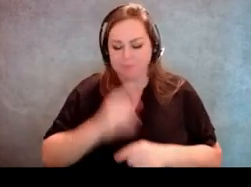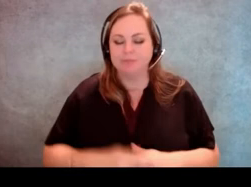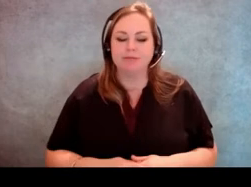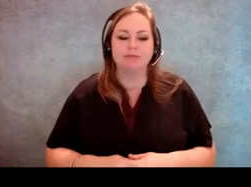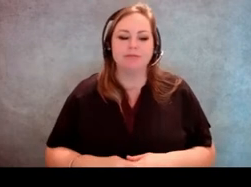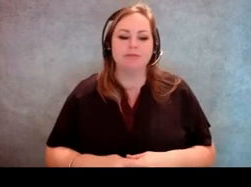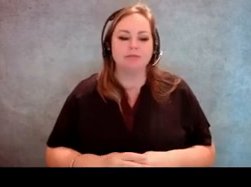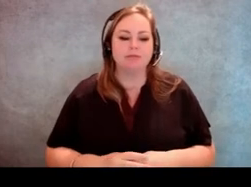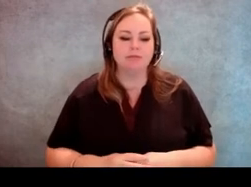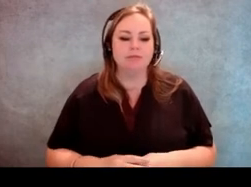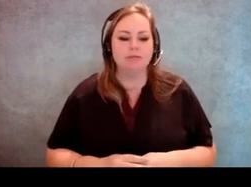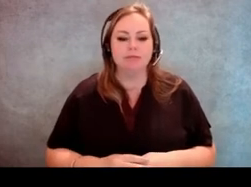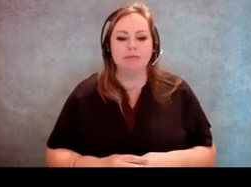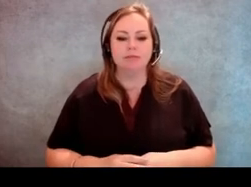[Molly Broadway] Accessibility.